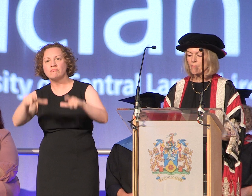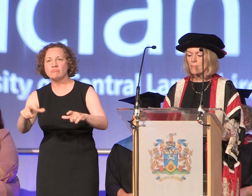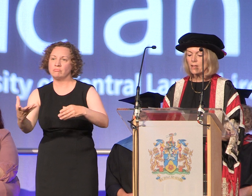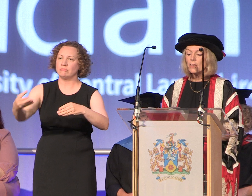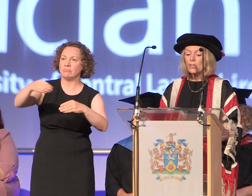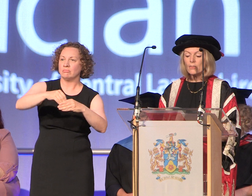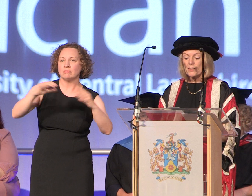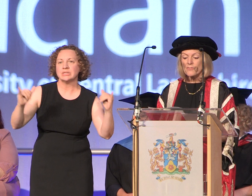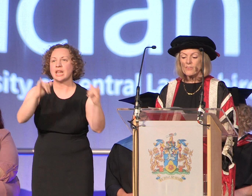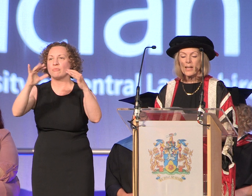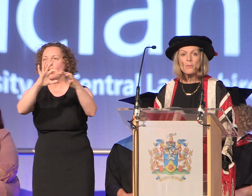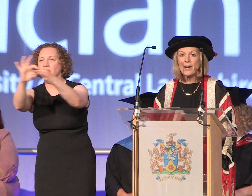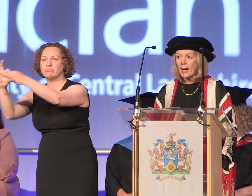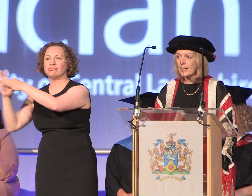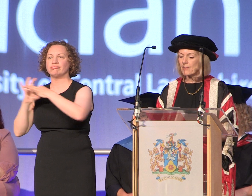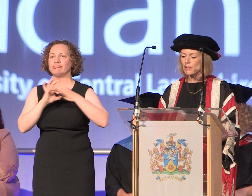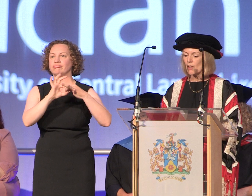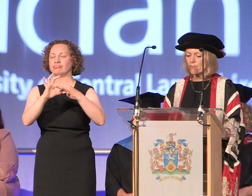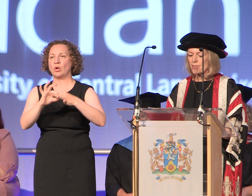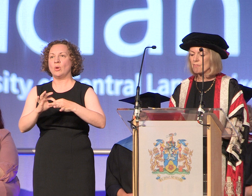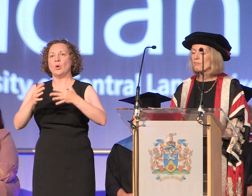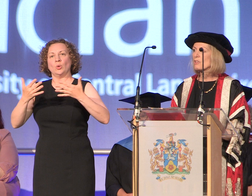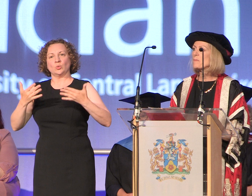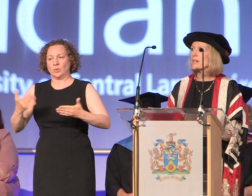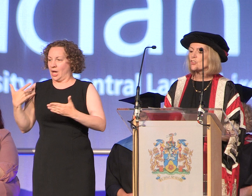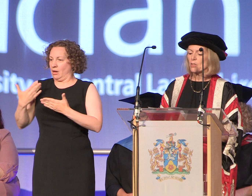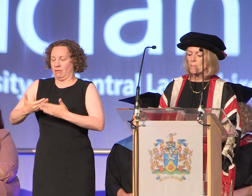You leave us today with a higher level of confidence and determination a